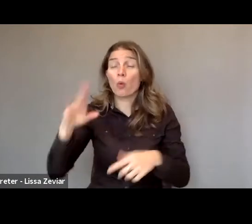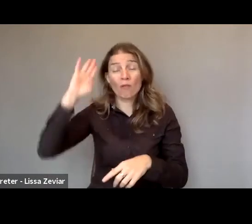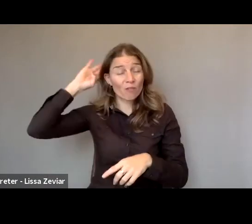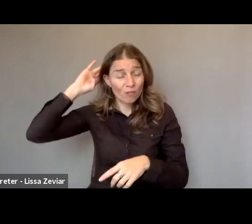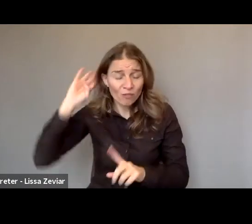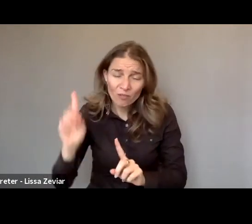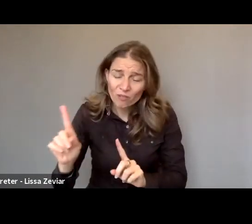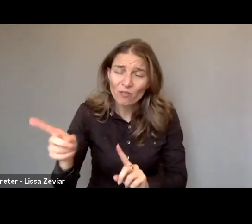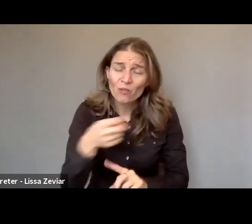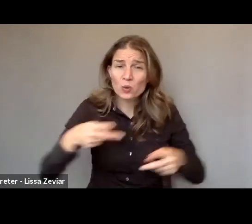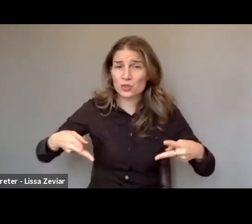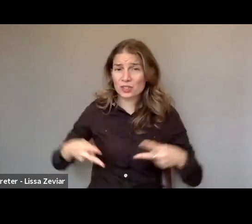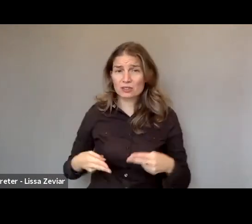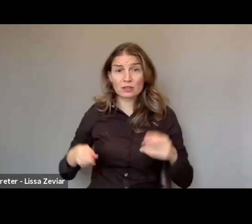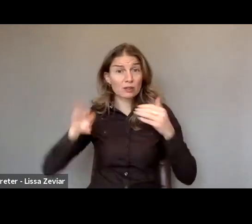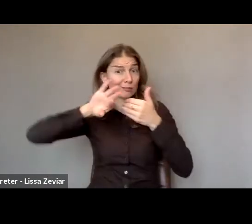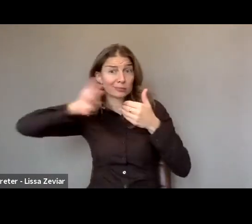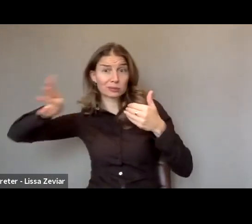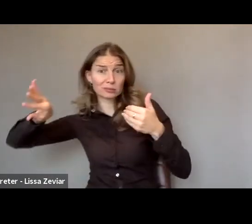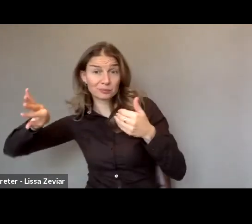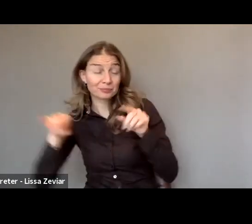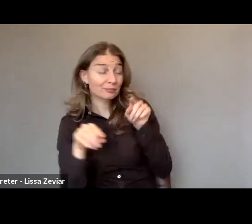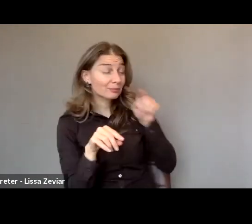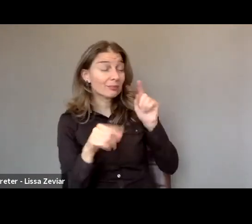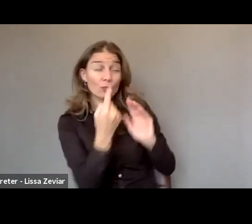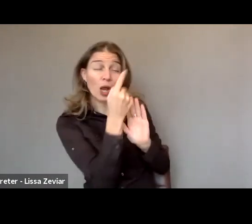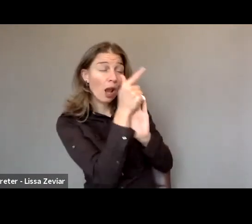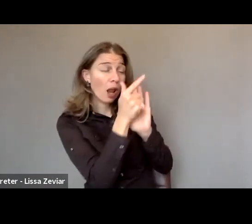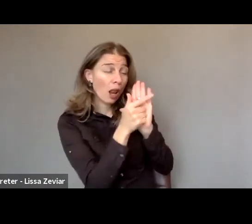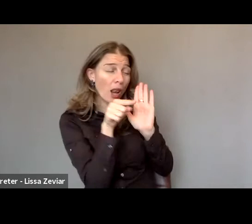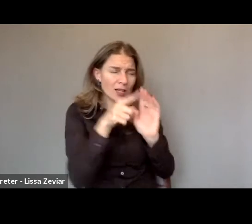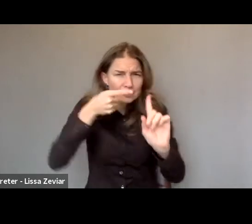The law responds to only a specific form of violence against women.